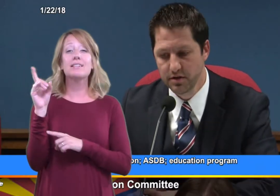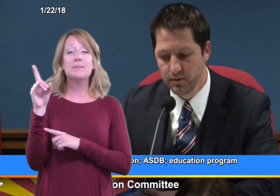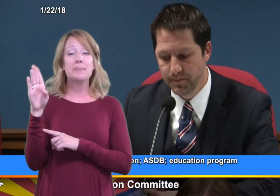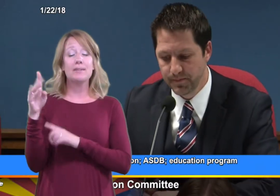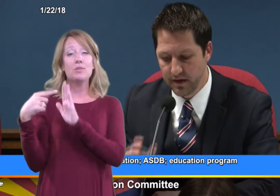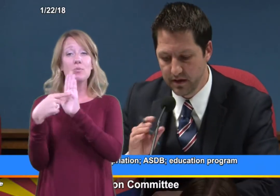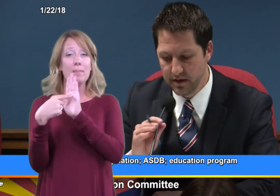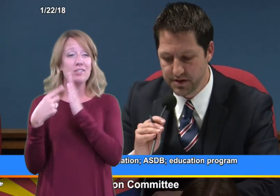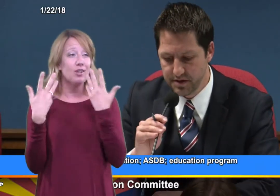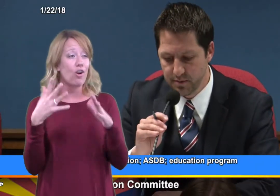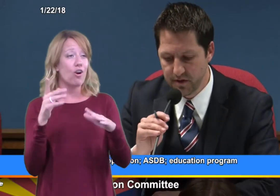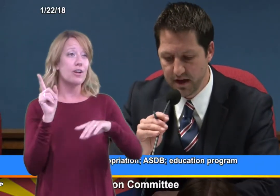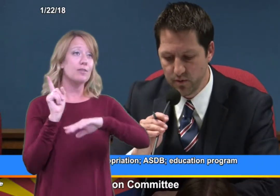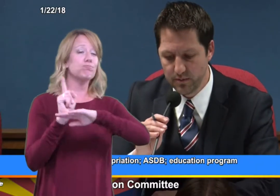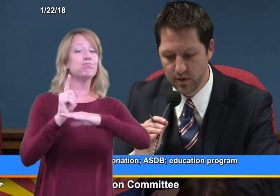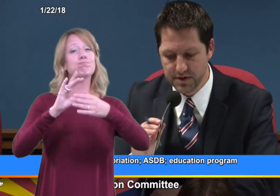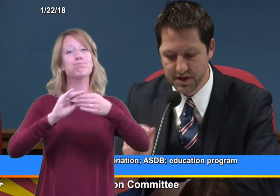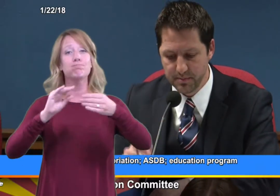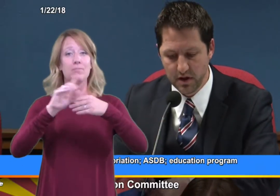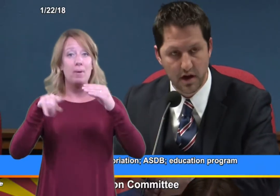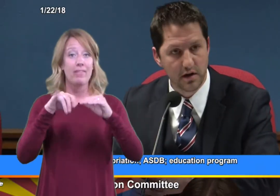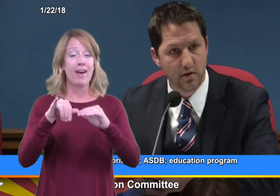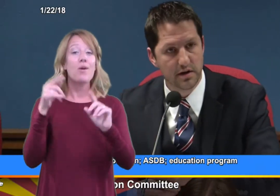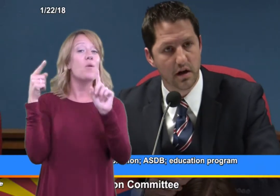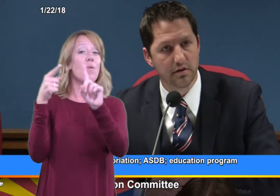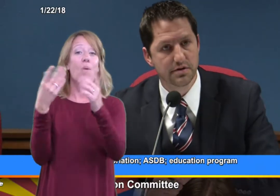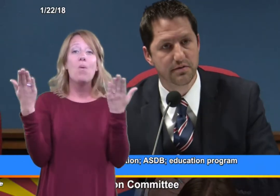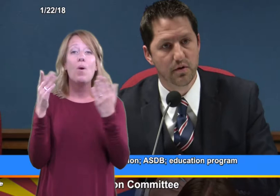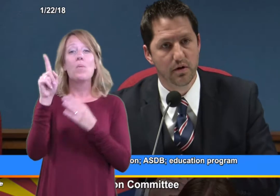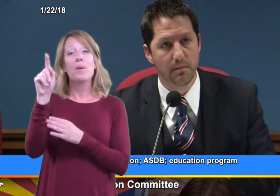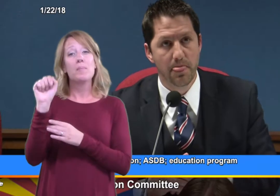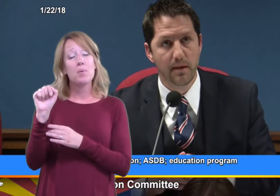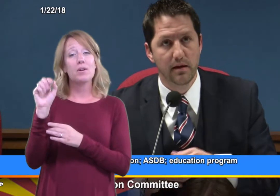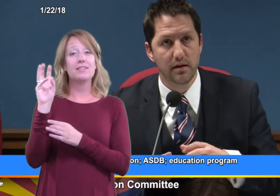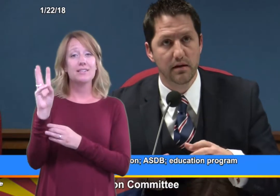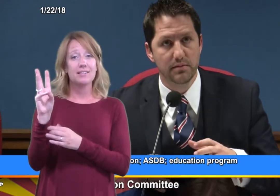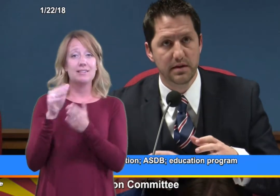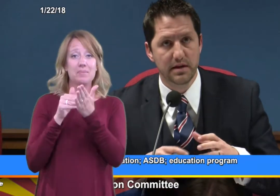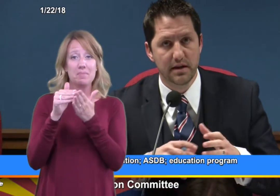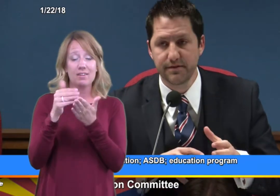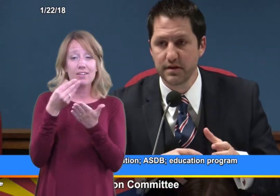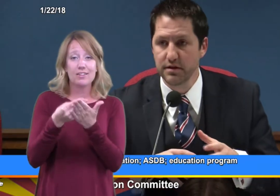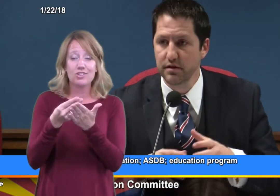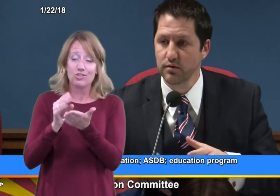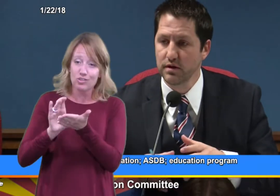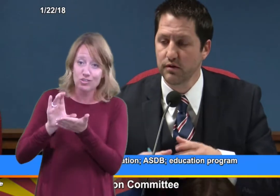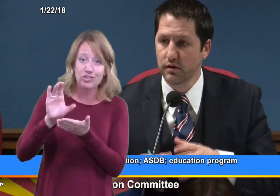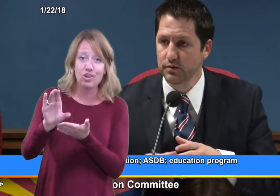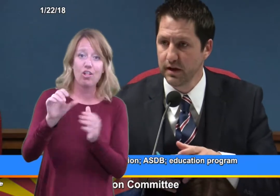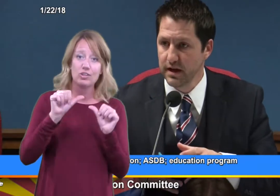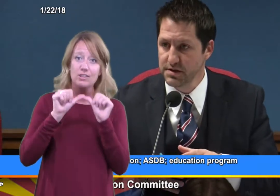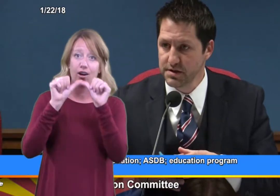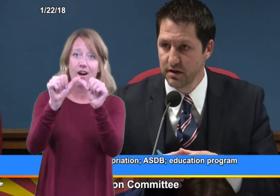to provide 1.6 million ongoing dollars for the infant to 3yr-old range